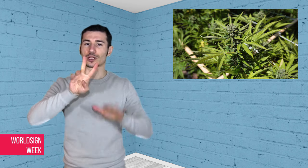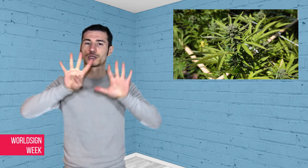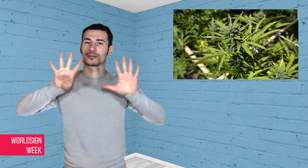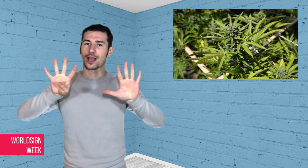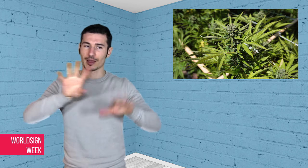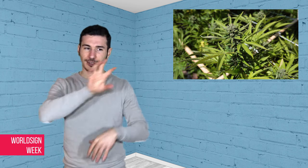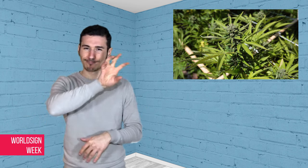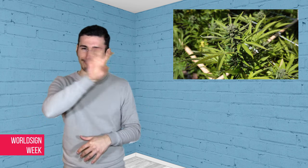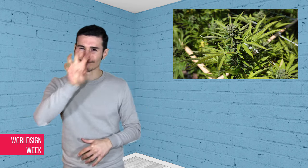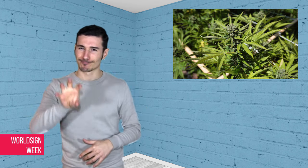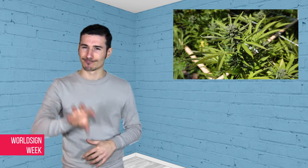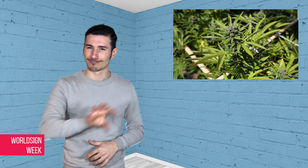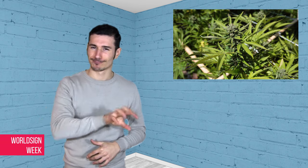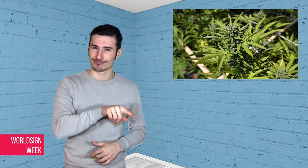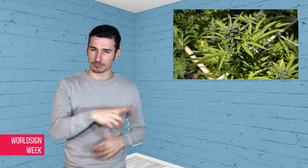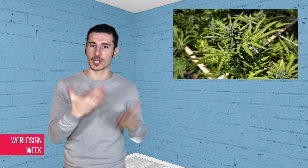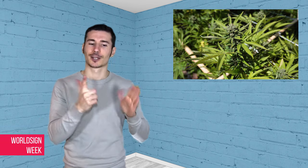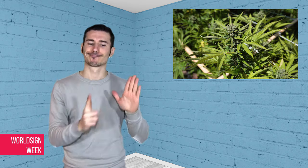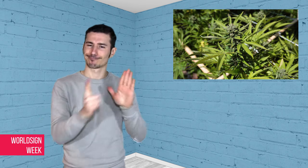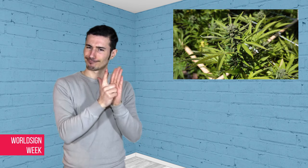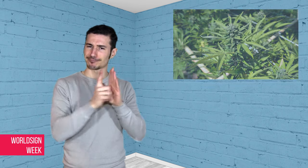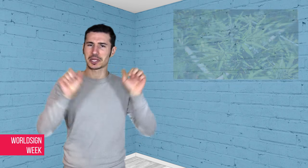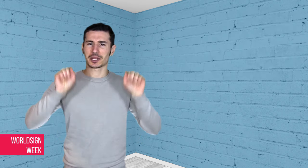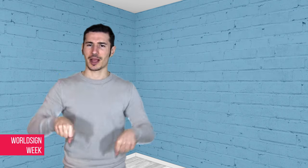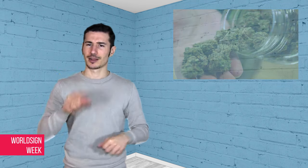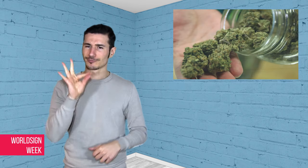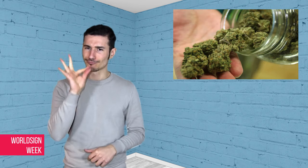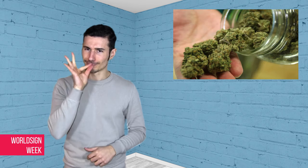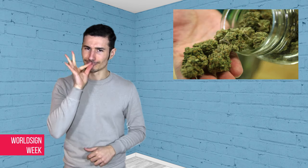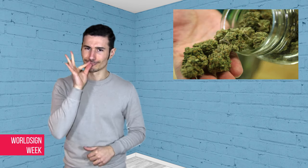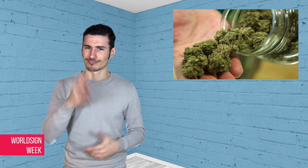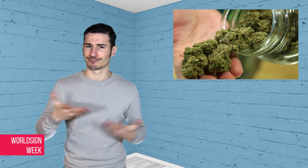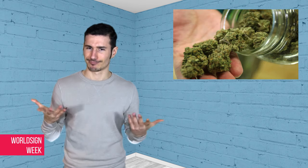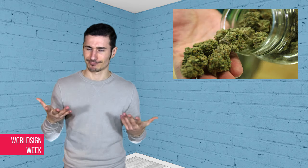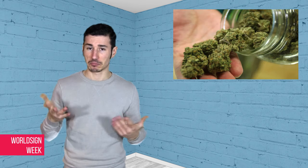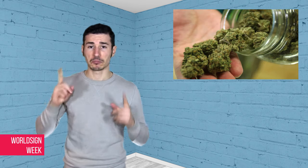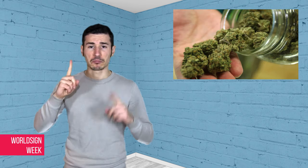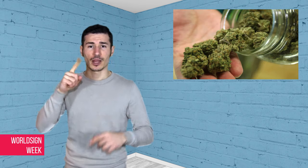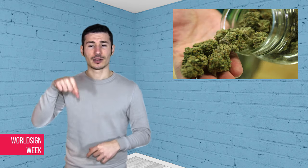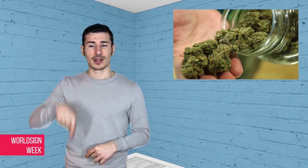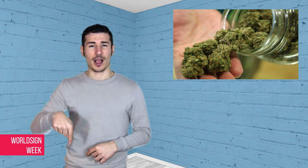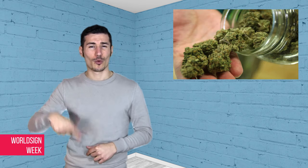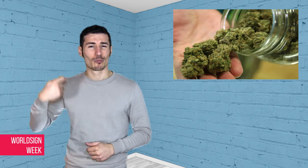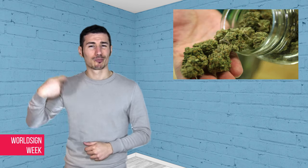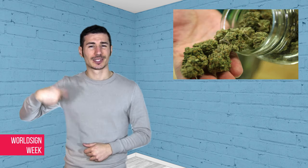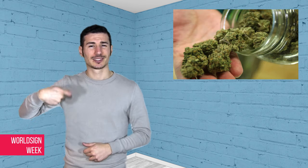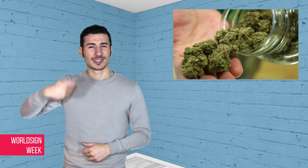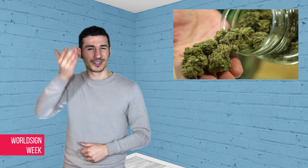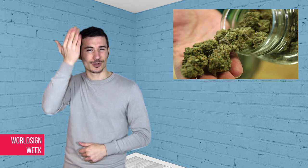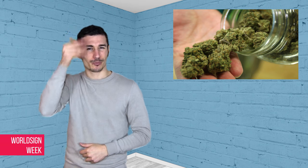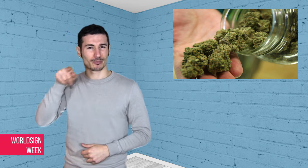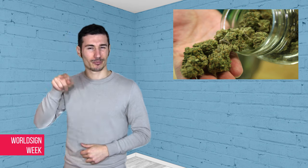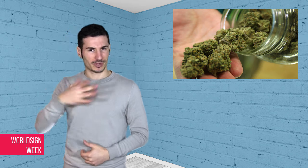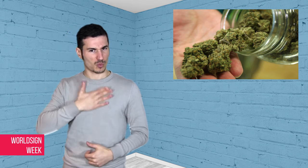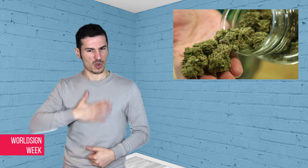crack down, and Canada is expected to legalize in spring 2017. Some countries